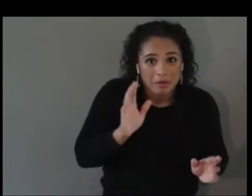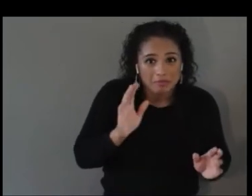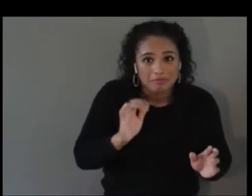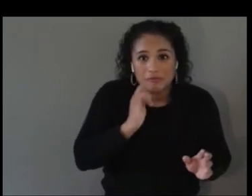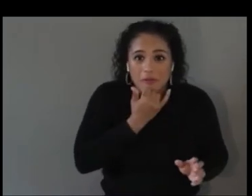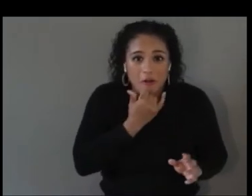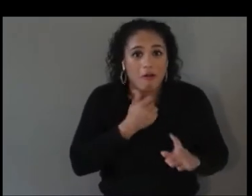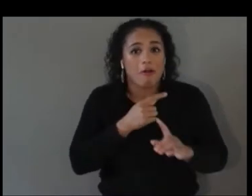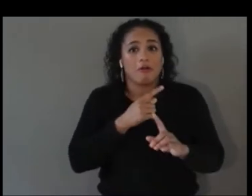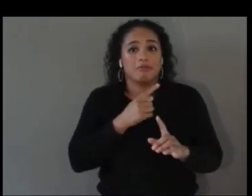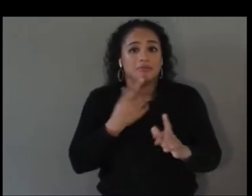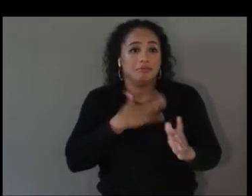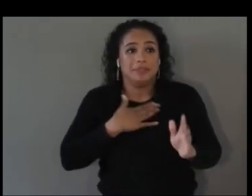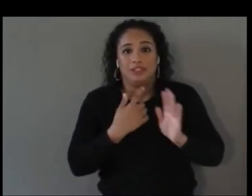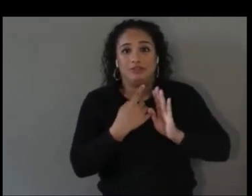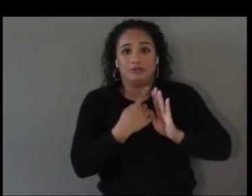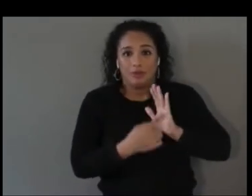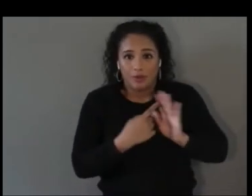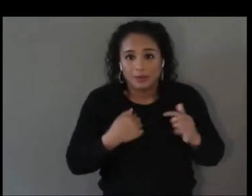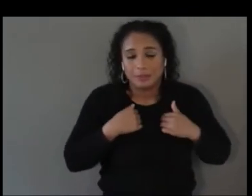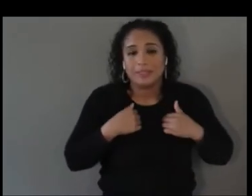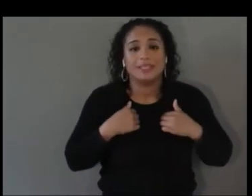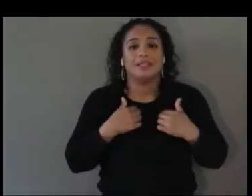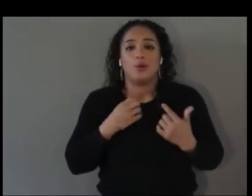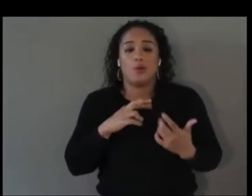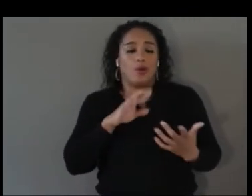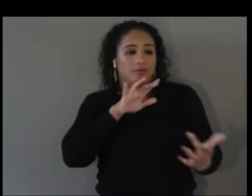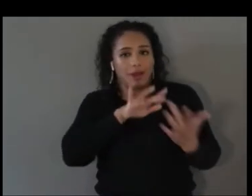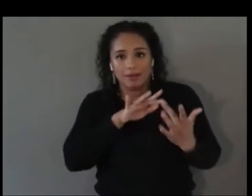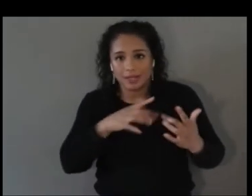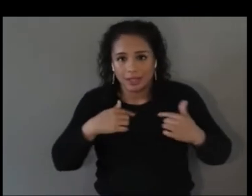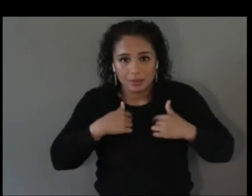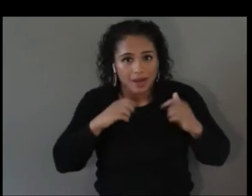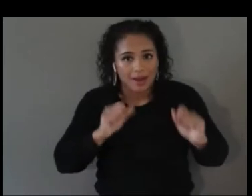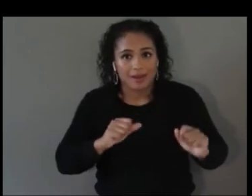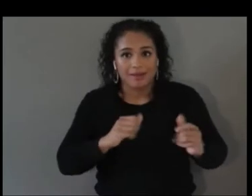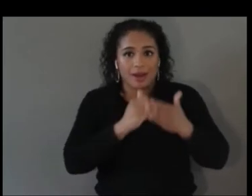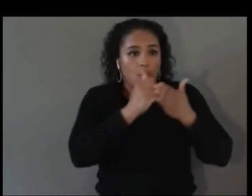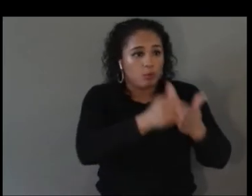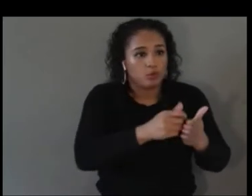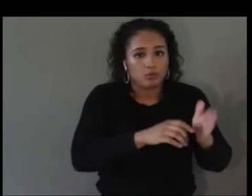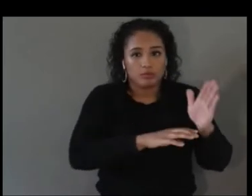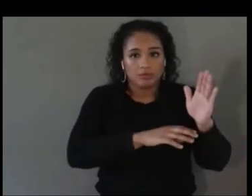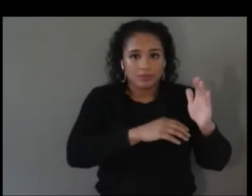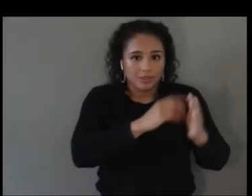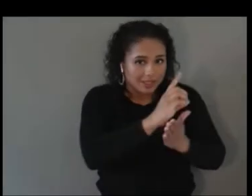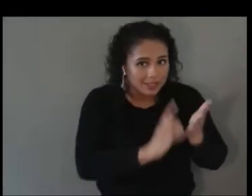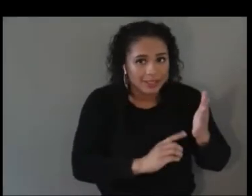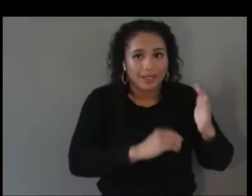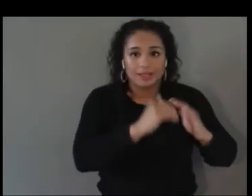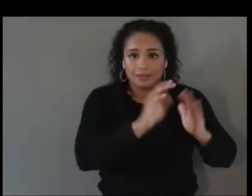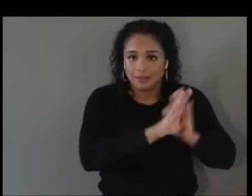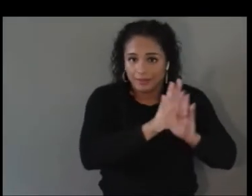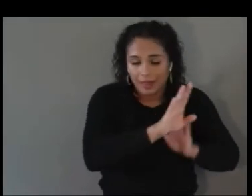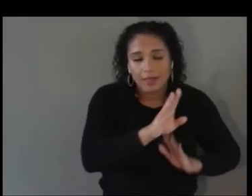design and develop that, but, you know, we are working specifically around apprenticeships related